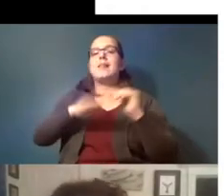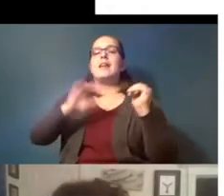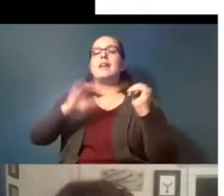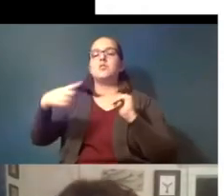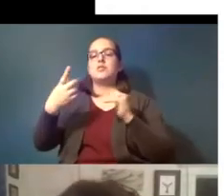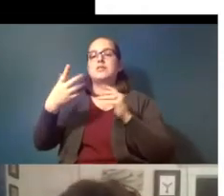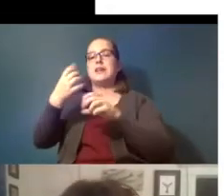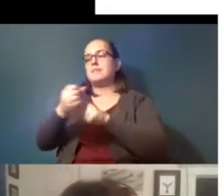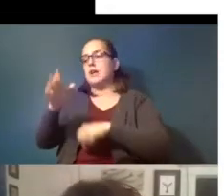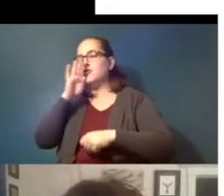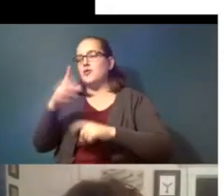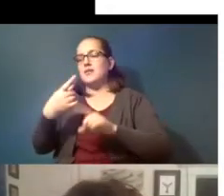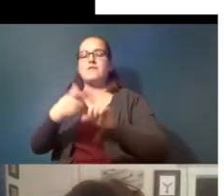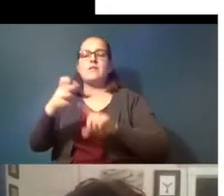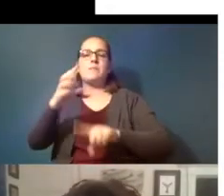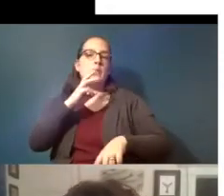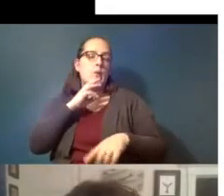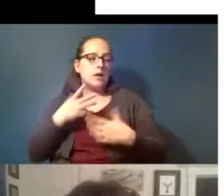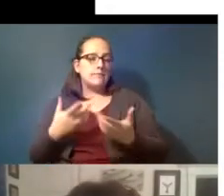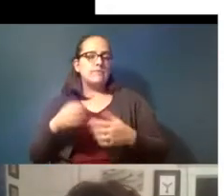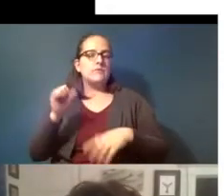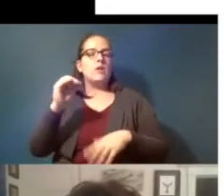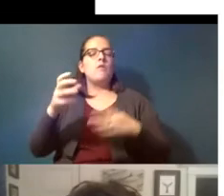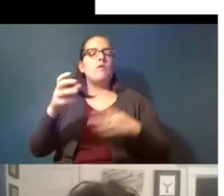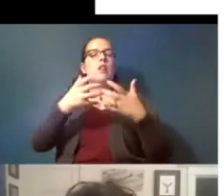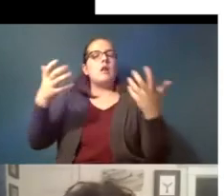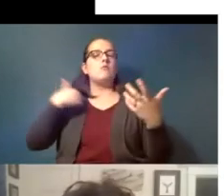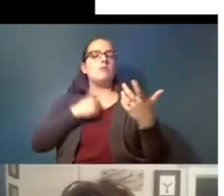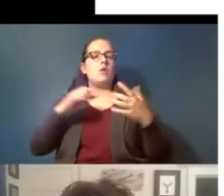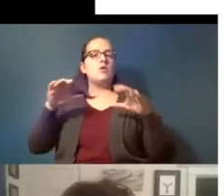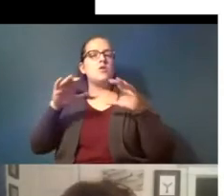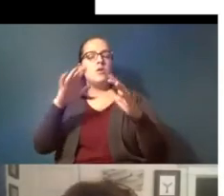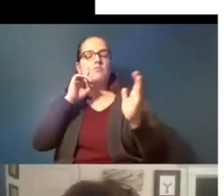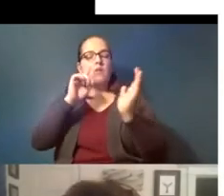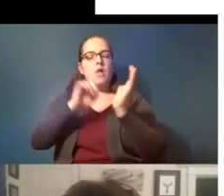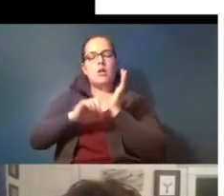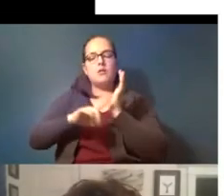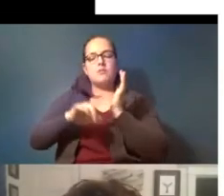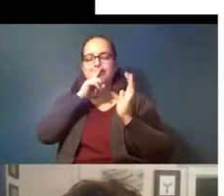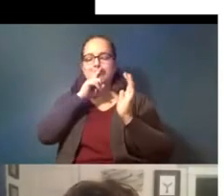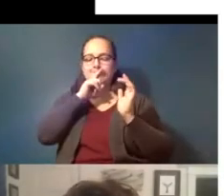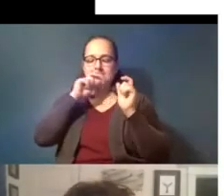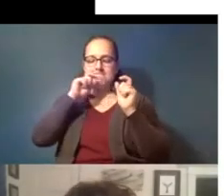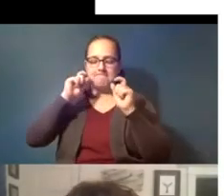from the water so a lot of what we're doing is looking at this at a very fine scale and trying